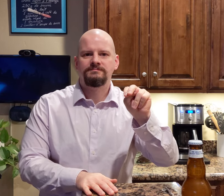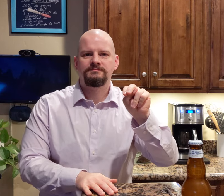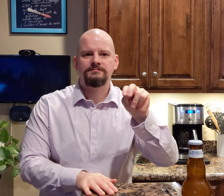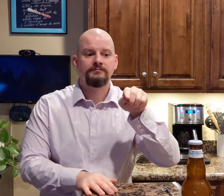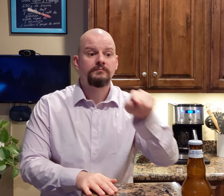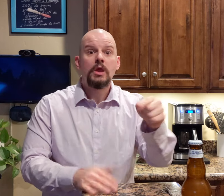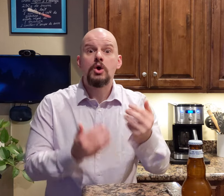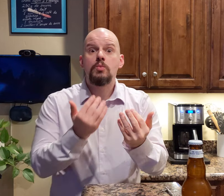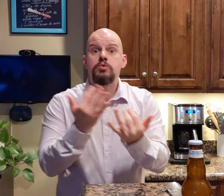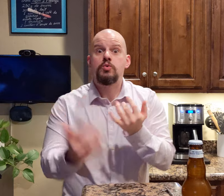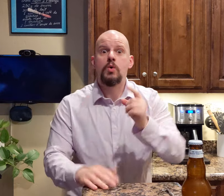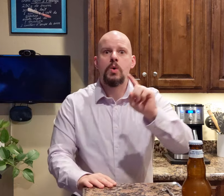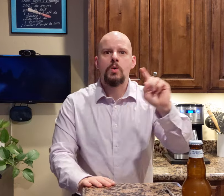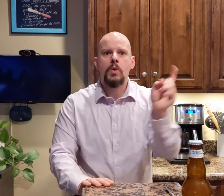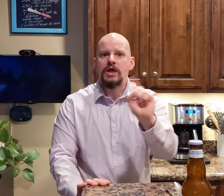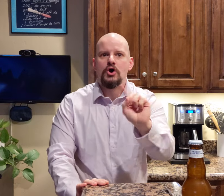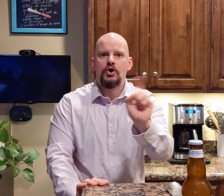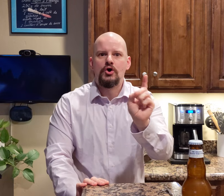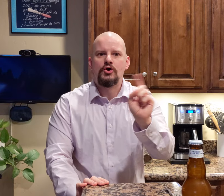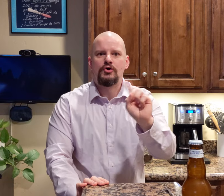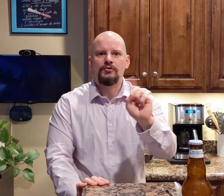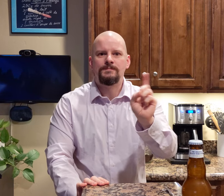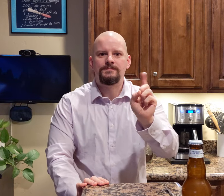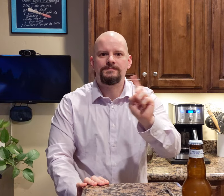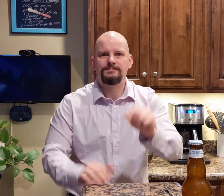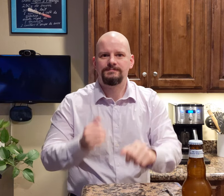It is brewed in...